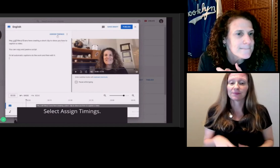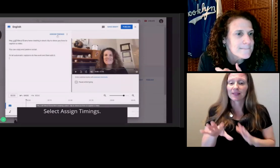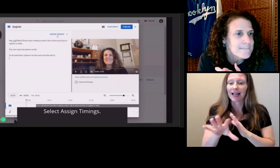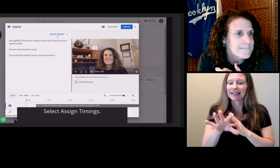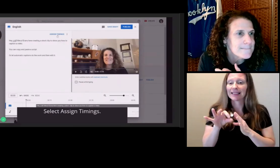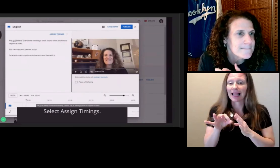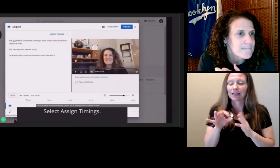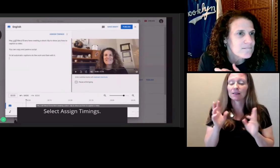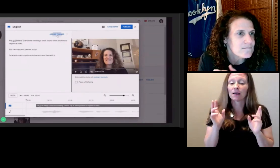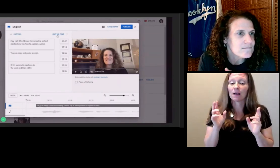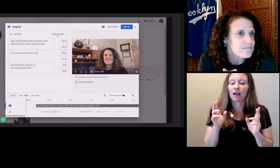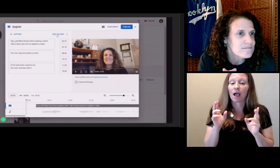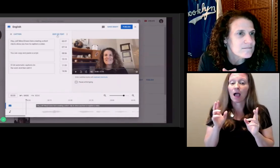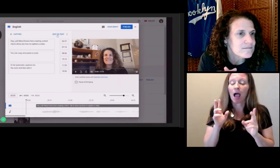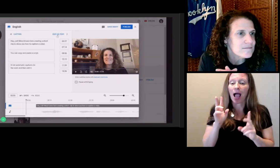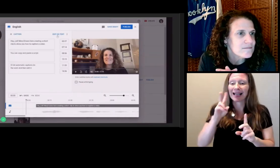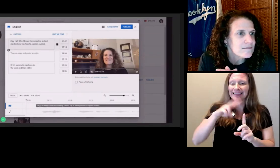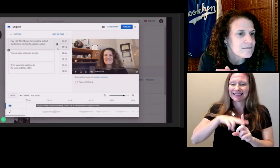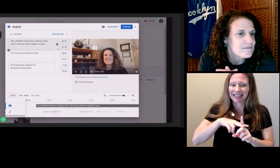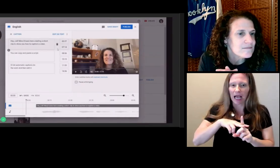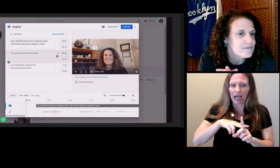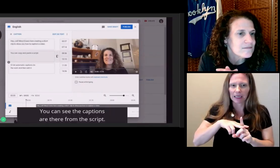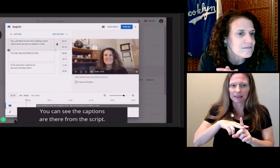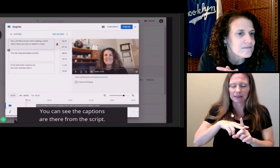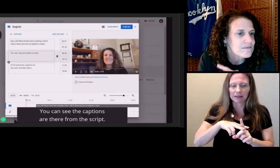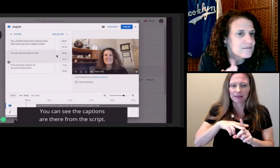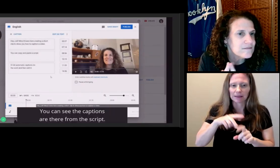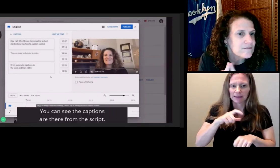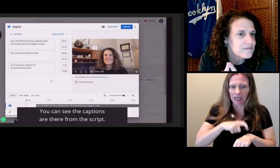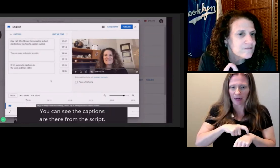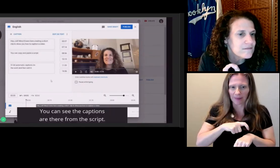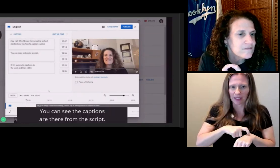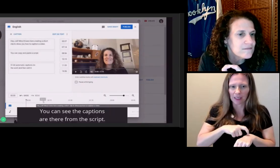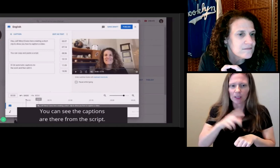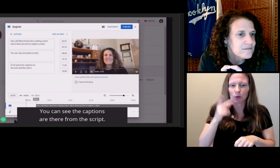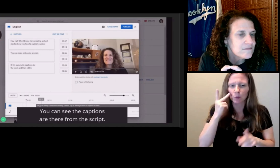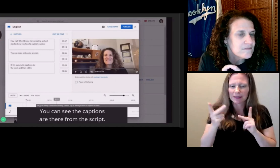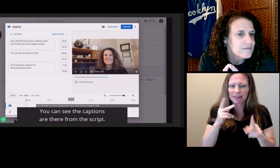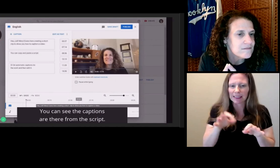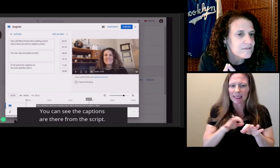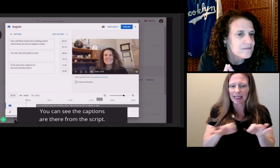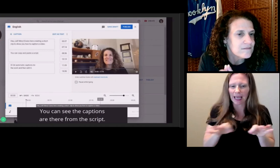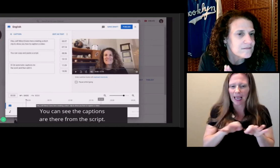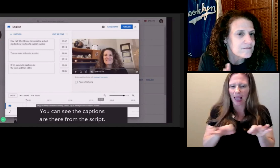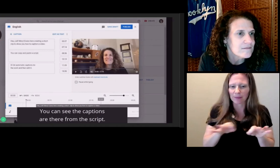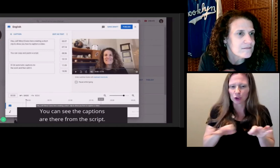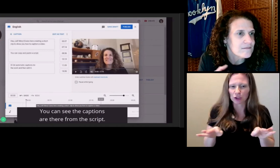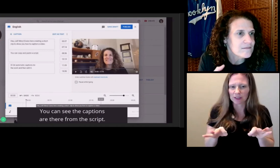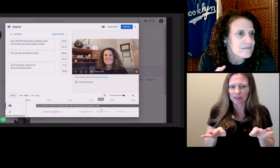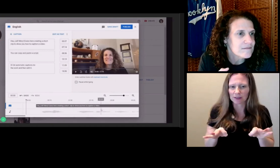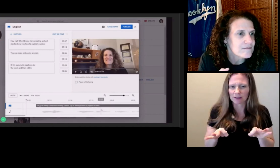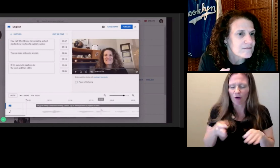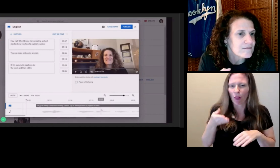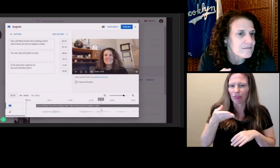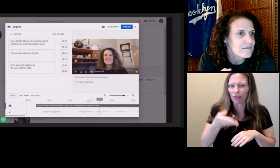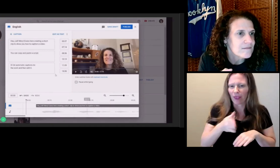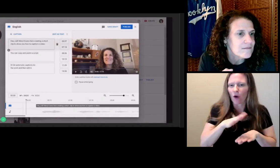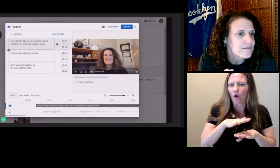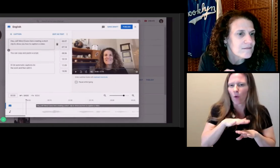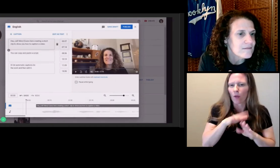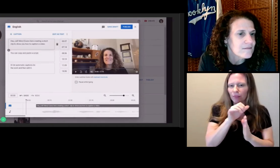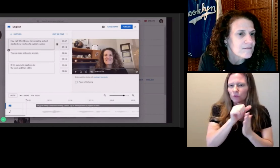You can see the captions are there from the script.